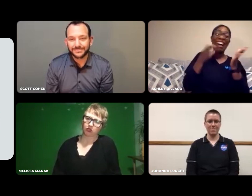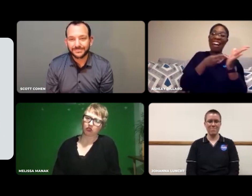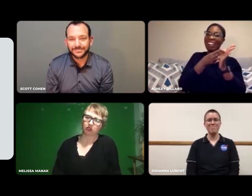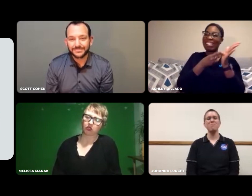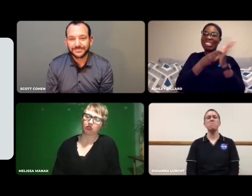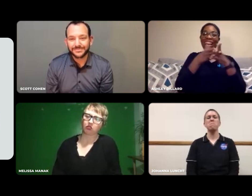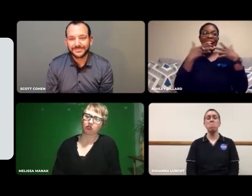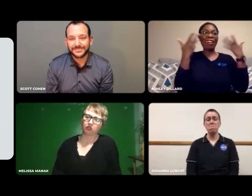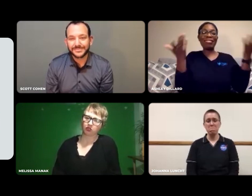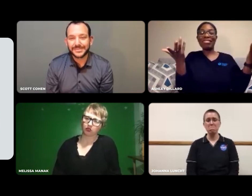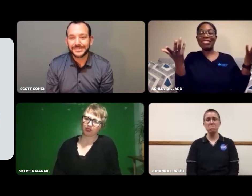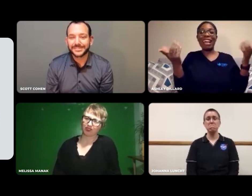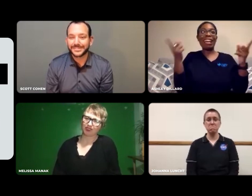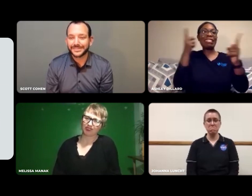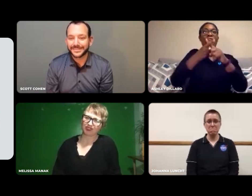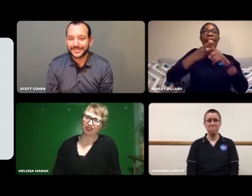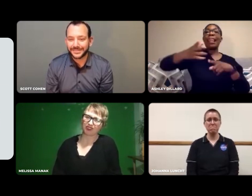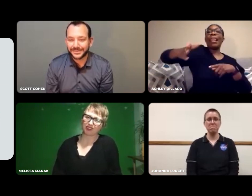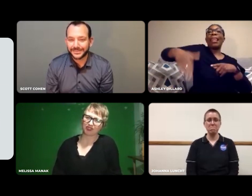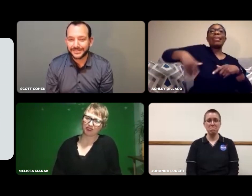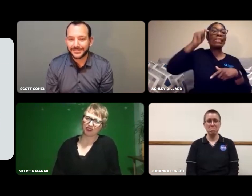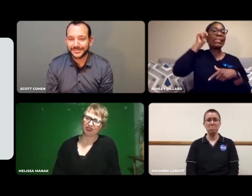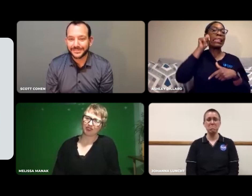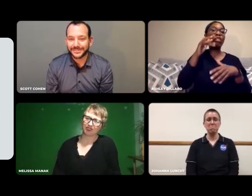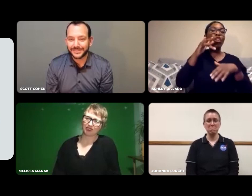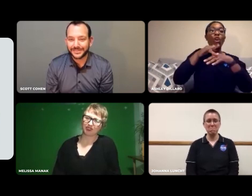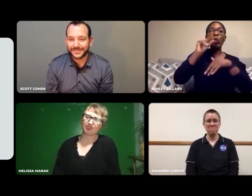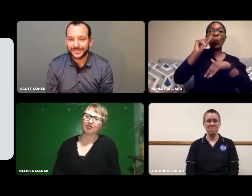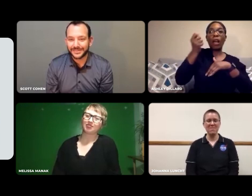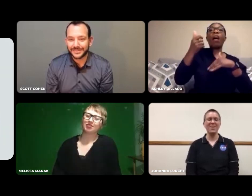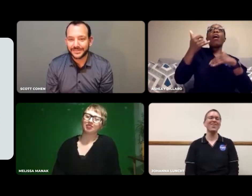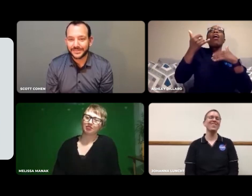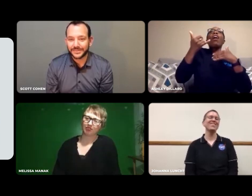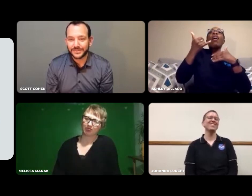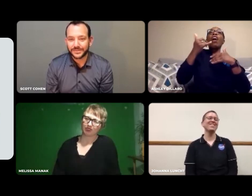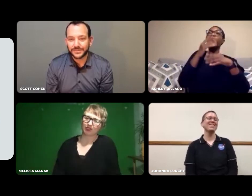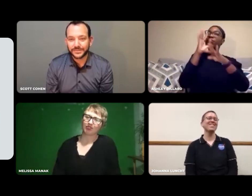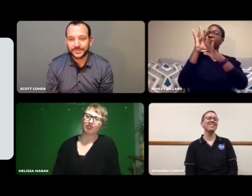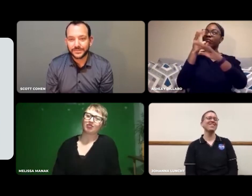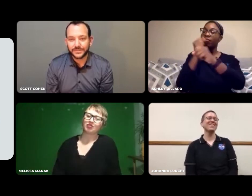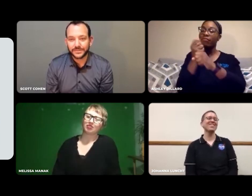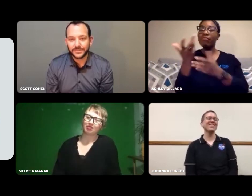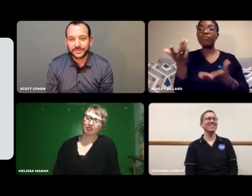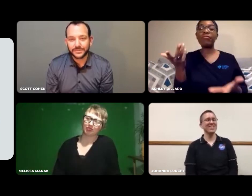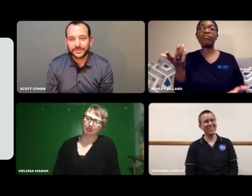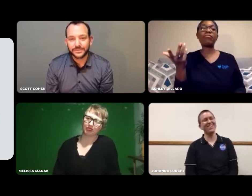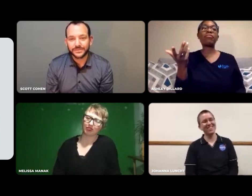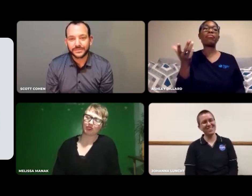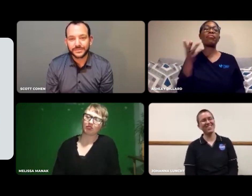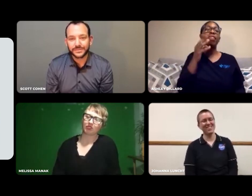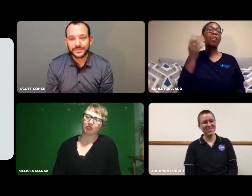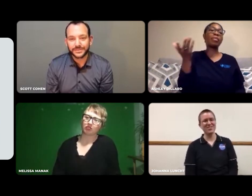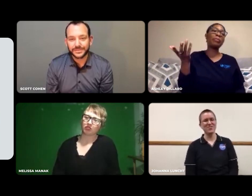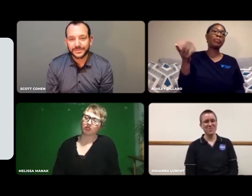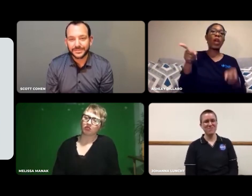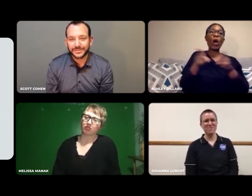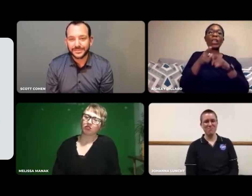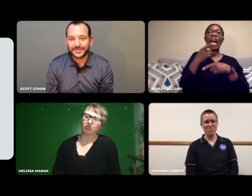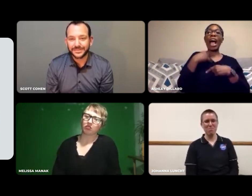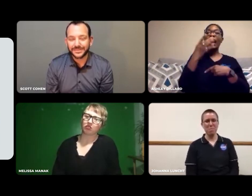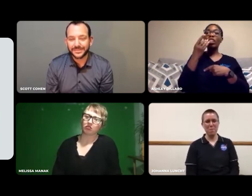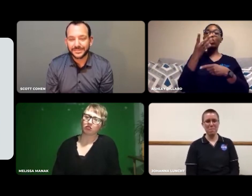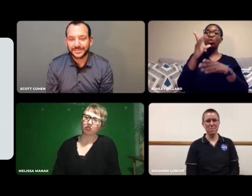Growing up, science wasn't interesting to me -- not until my late teens and early twenties.